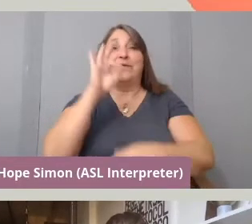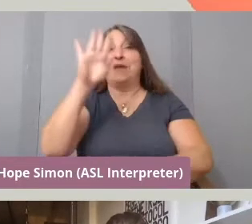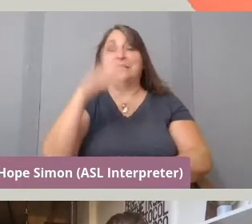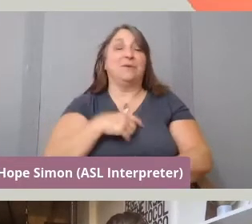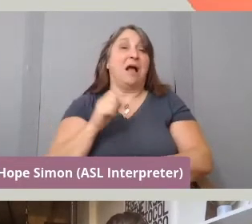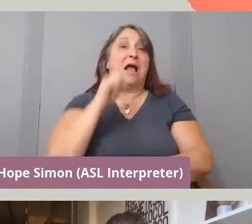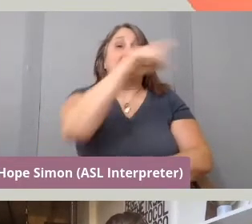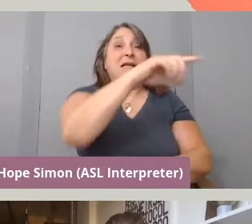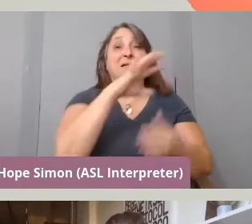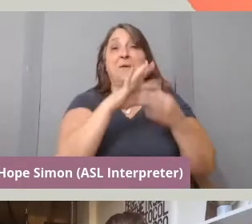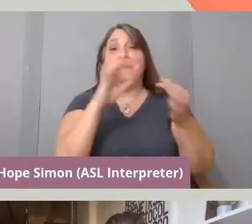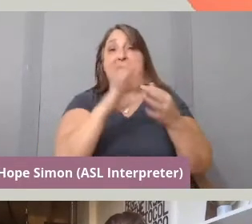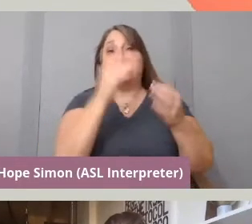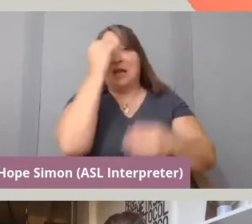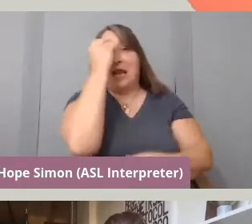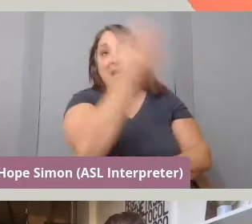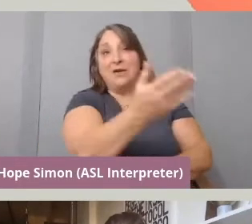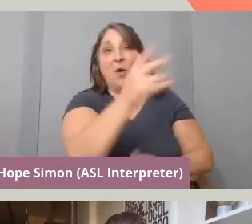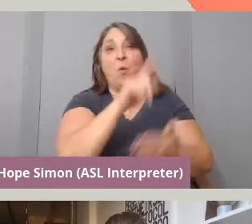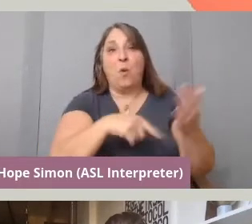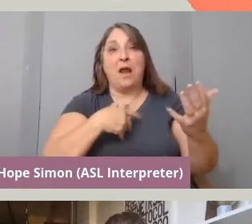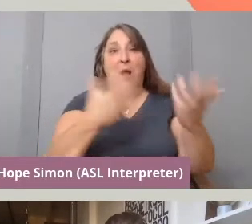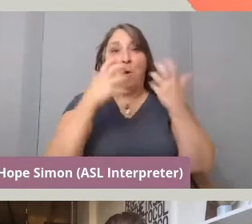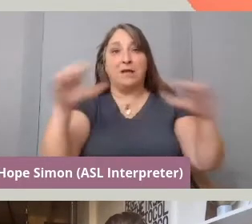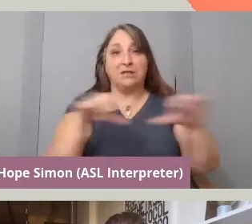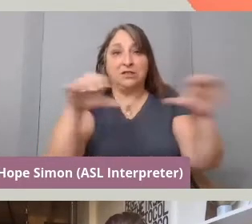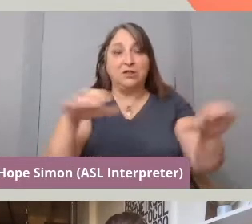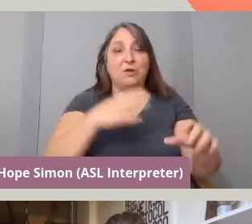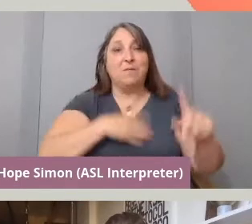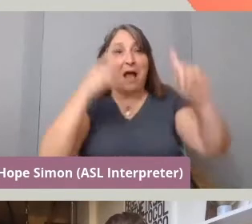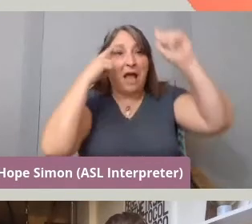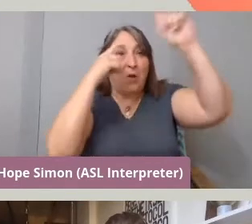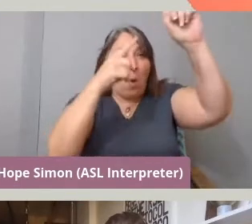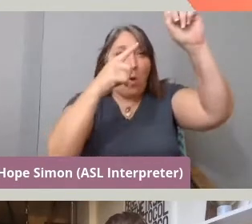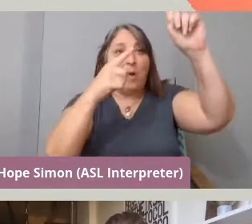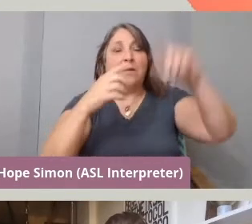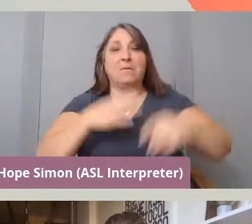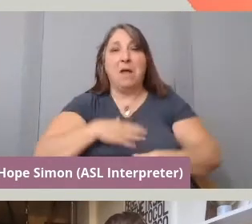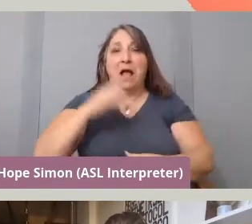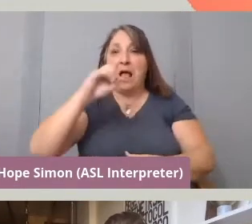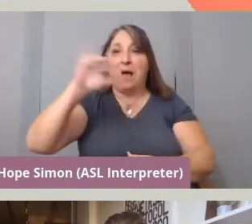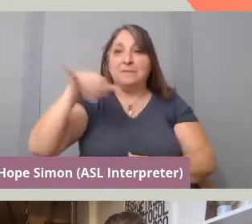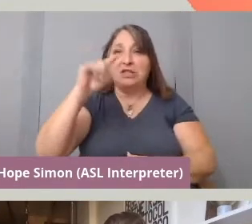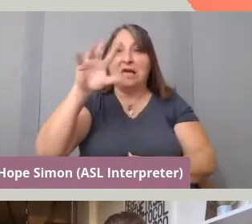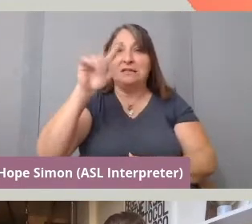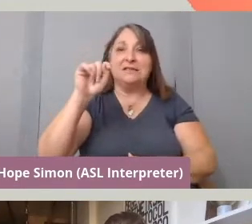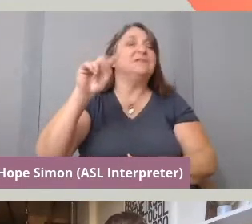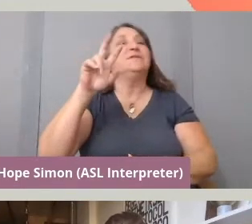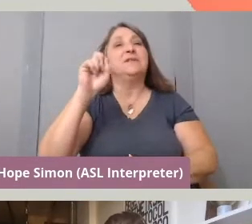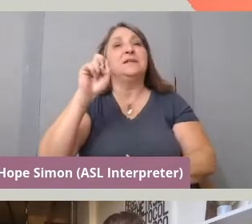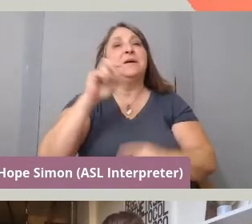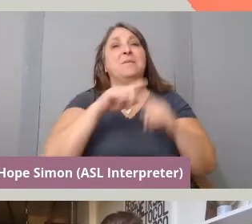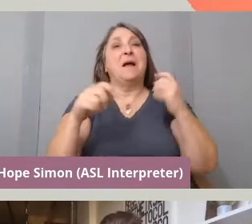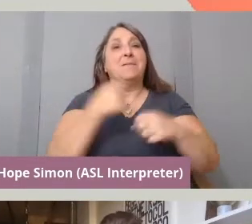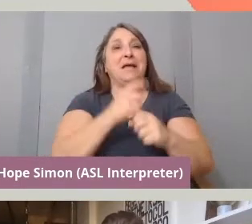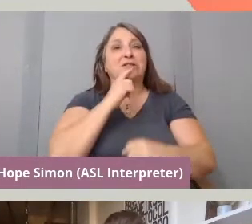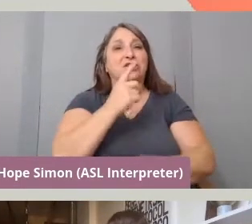letting them know what I wanted to do, what my goal was and objective, but really making sure they have the agency to agree to this.